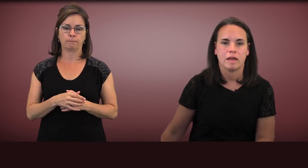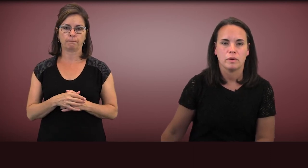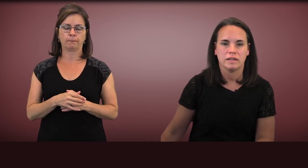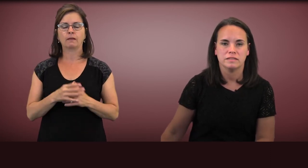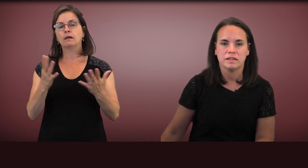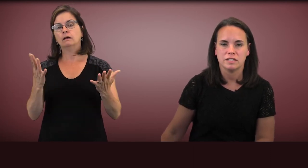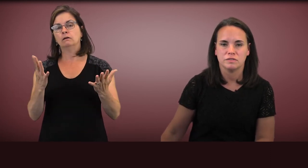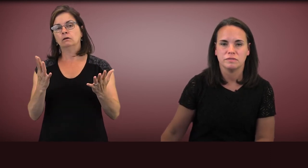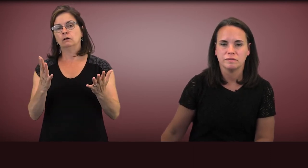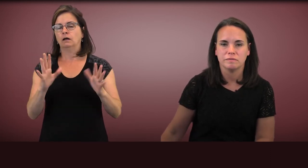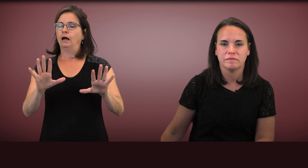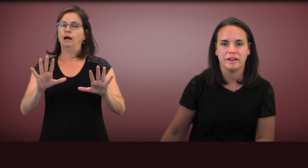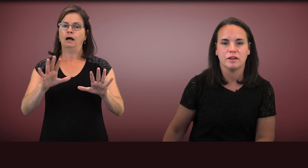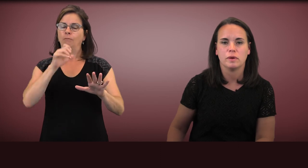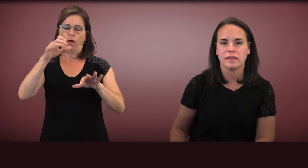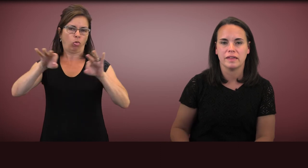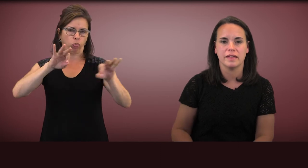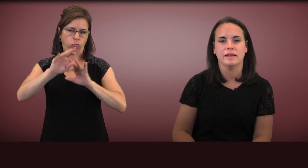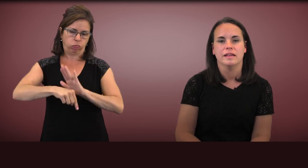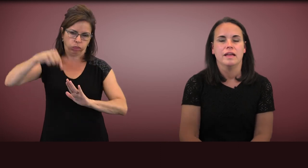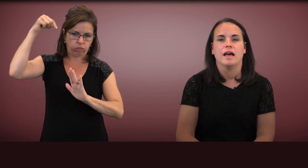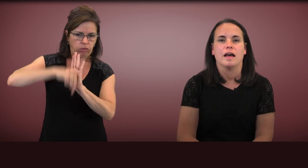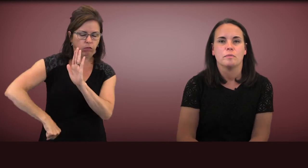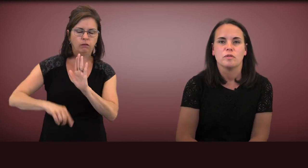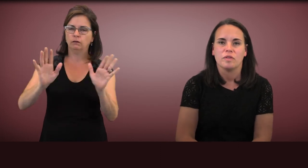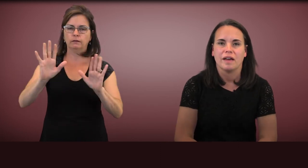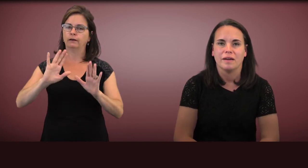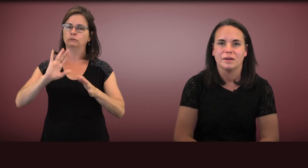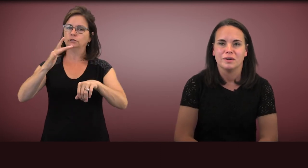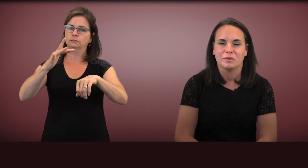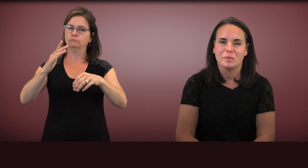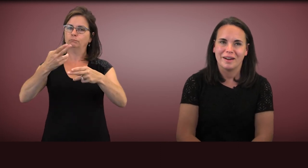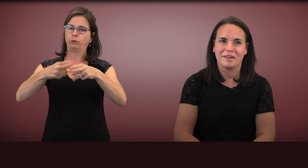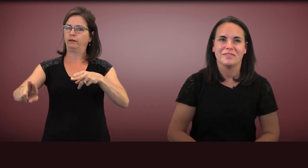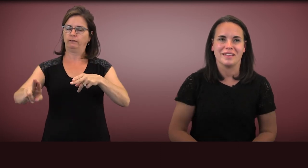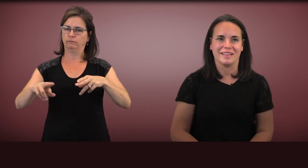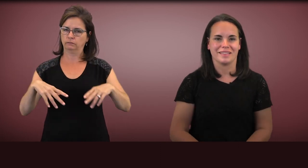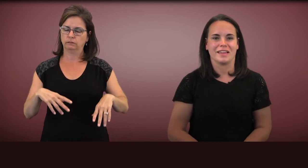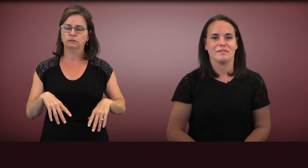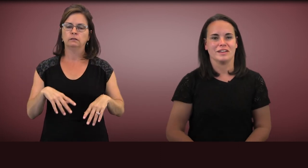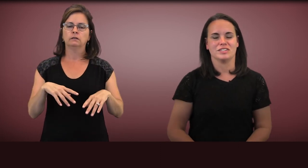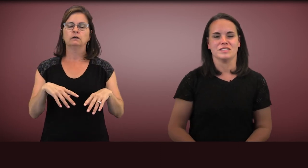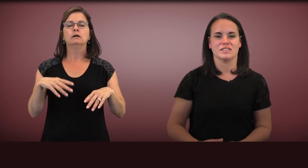I want to touch very quickly, so that you are aware of these interventions.